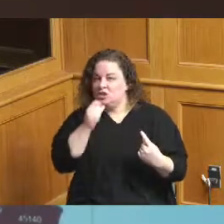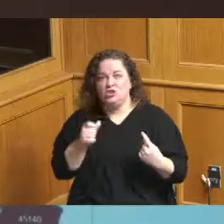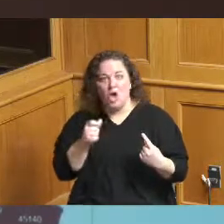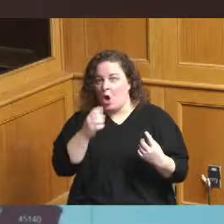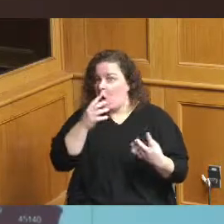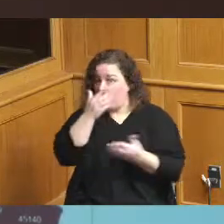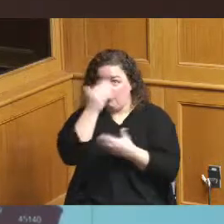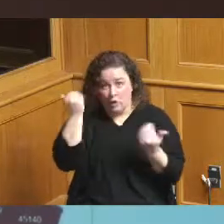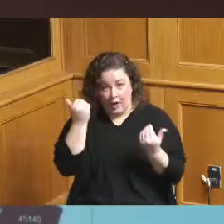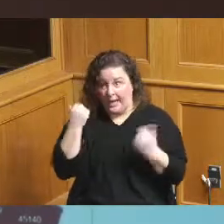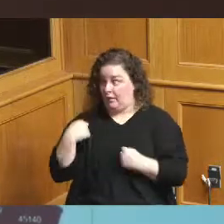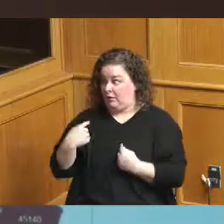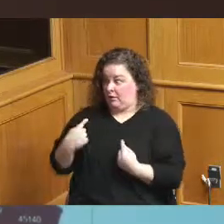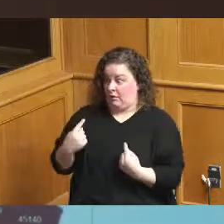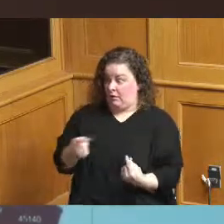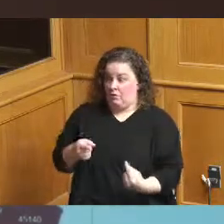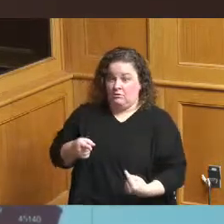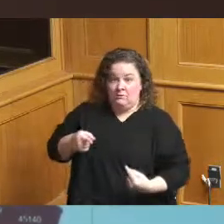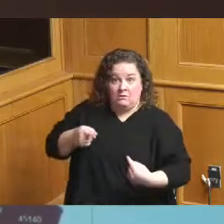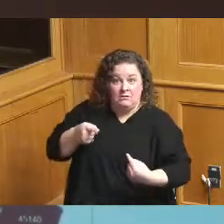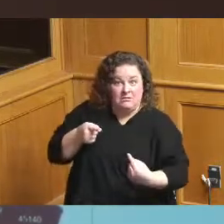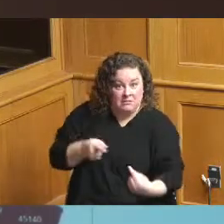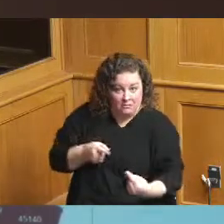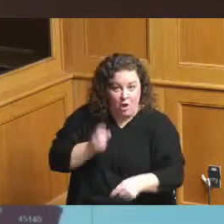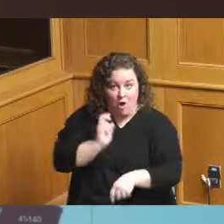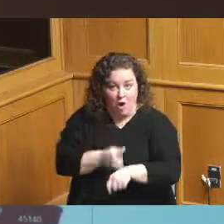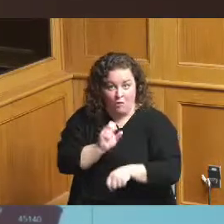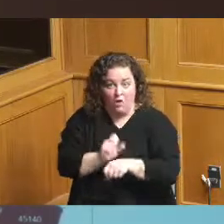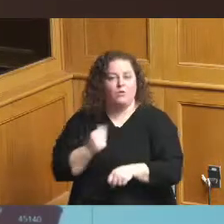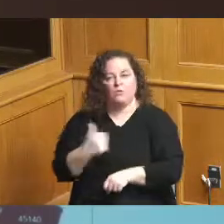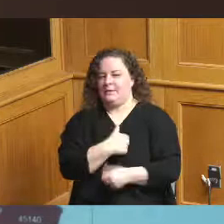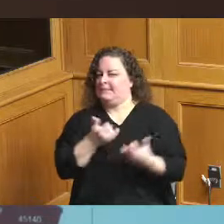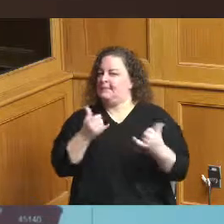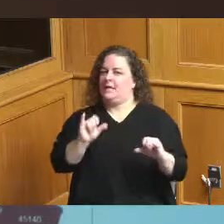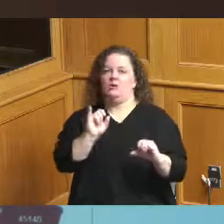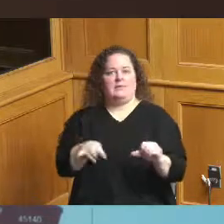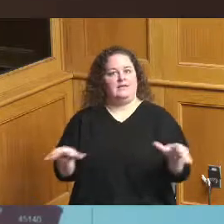and how we've gotten here and the hard work we still need to work hard together as a community